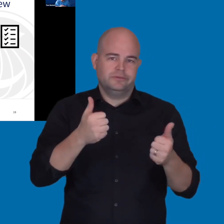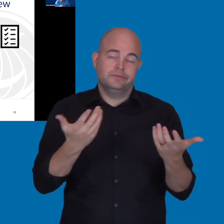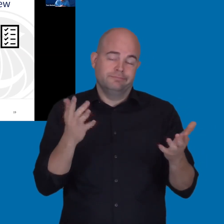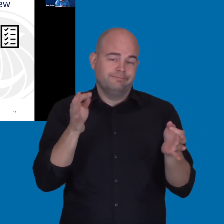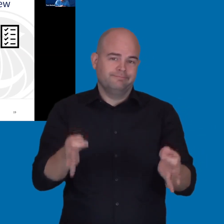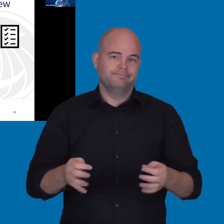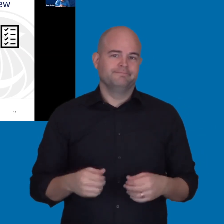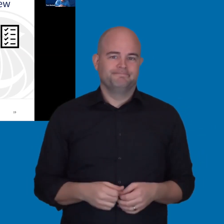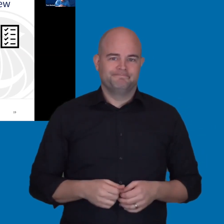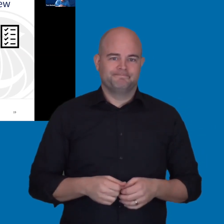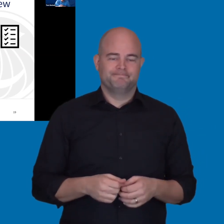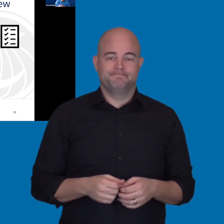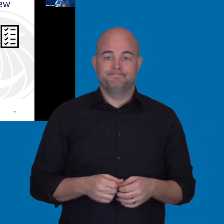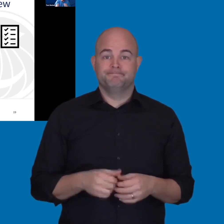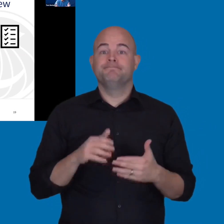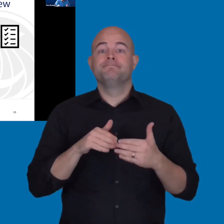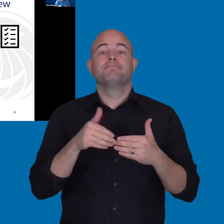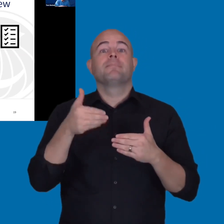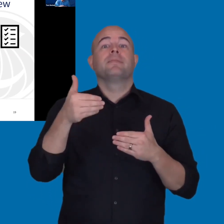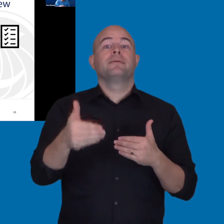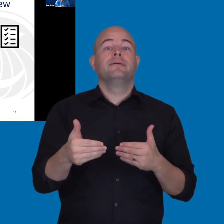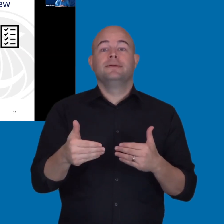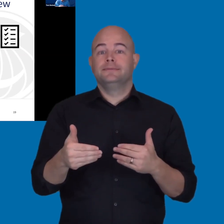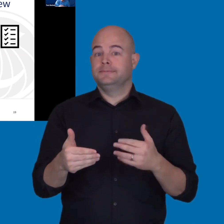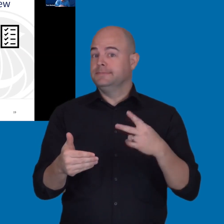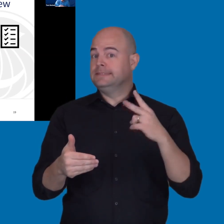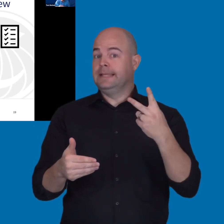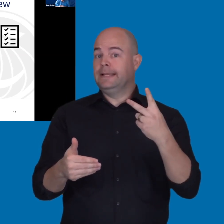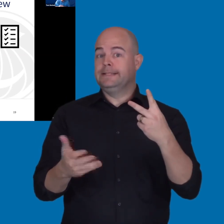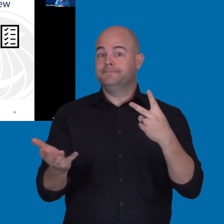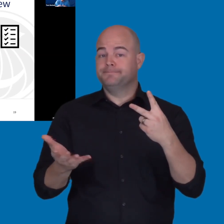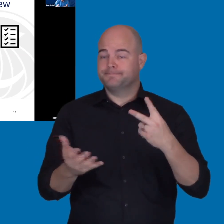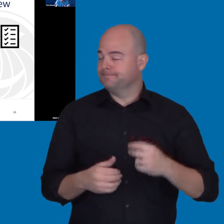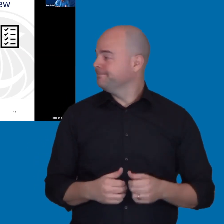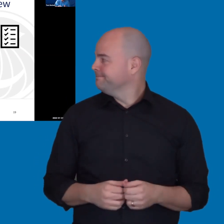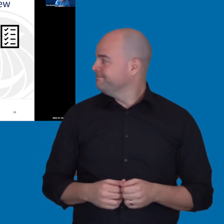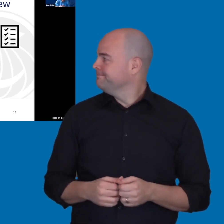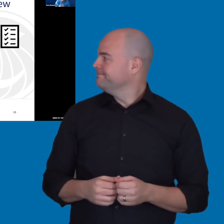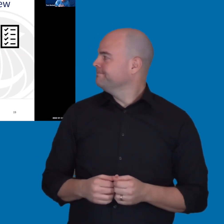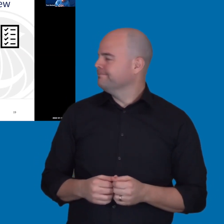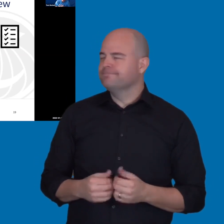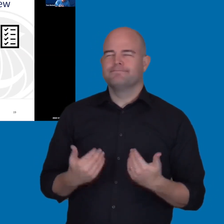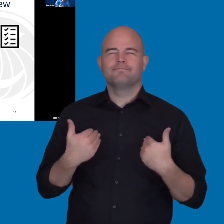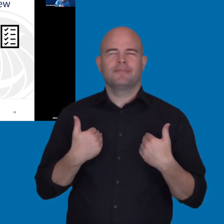And so, this is where you have someone that has been designated as your accessibility reviewer.